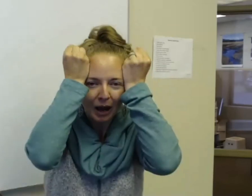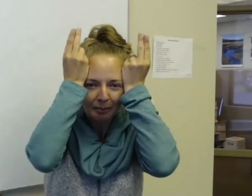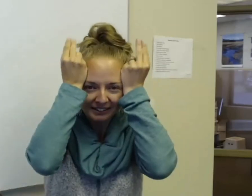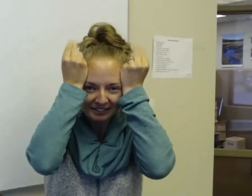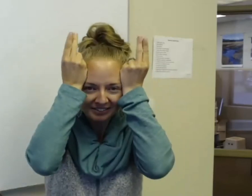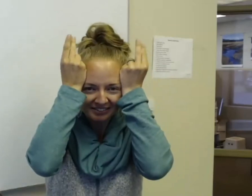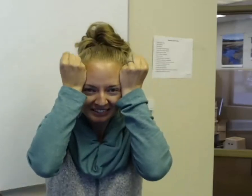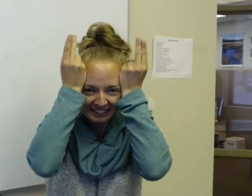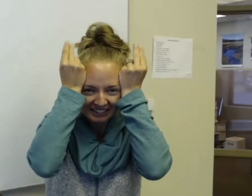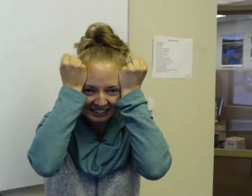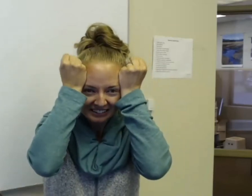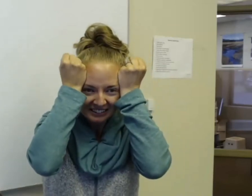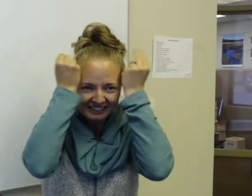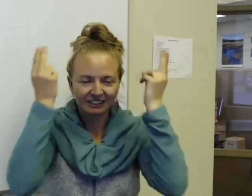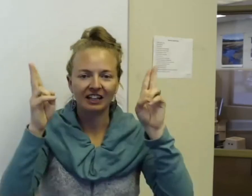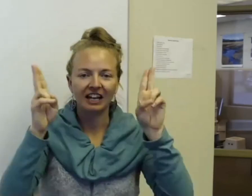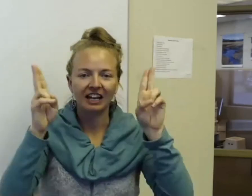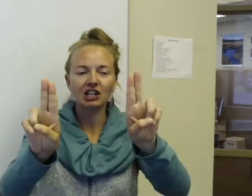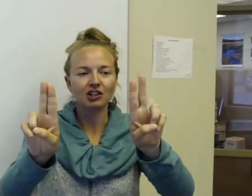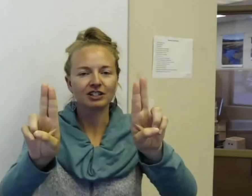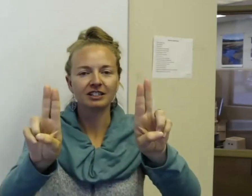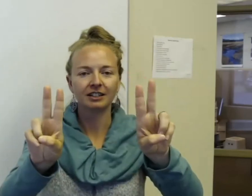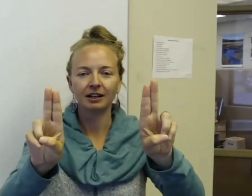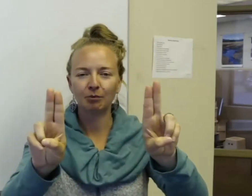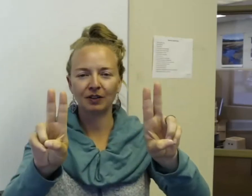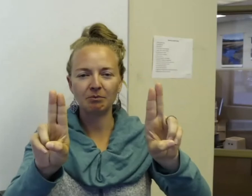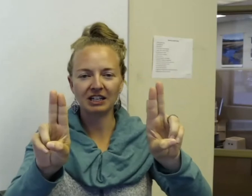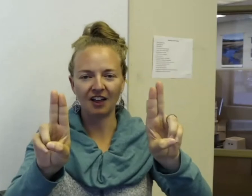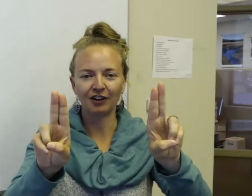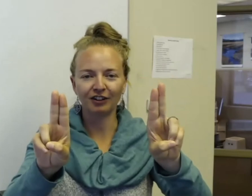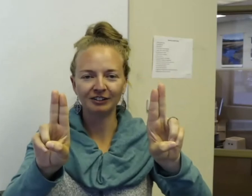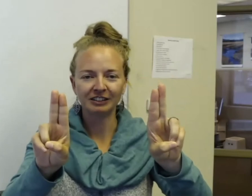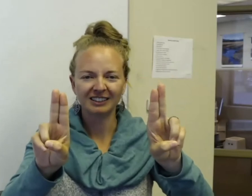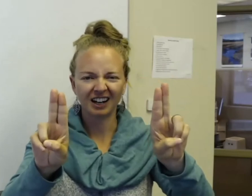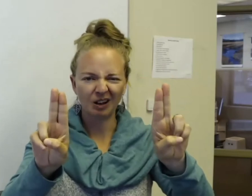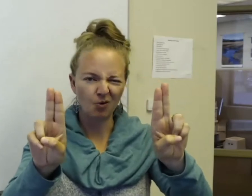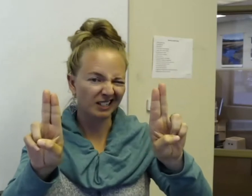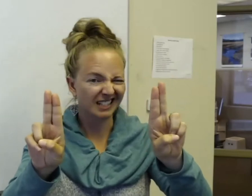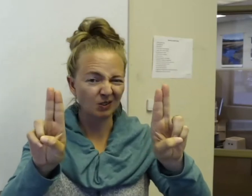Rabbit. Just take your two fingers, put them together. It's kind of like boy scouts